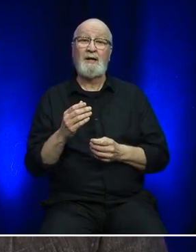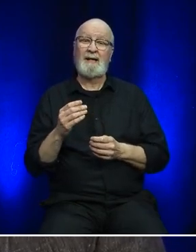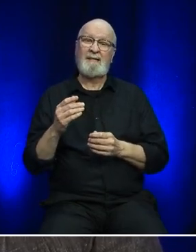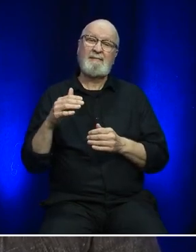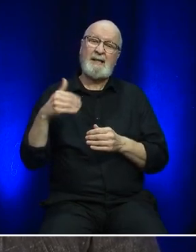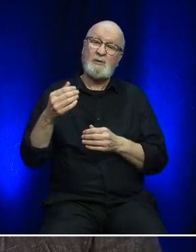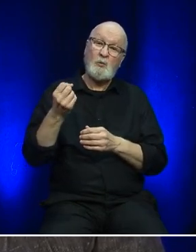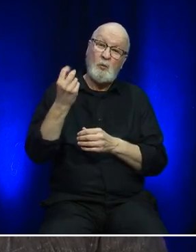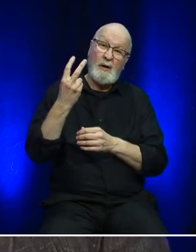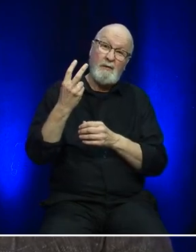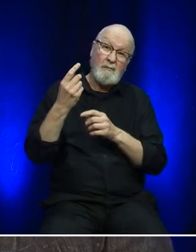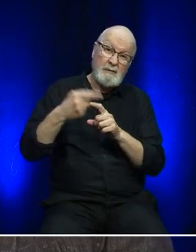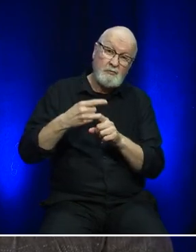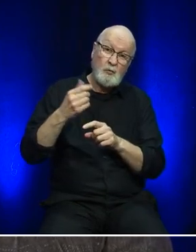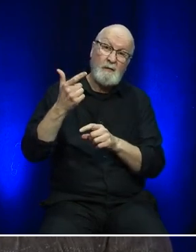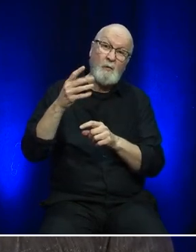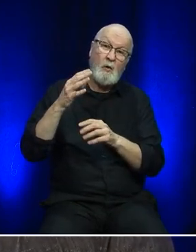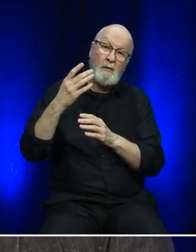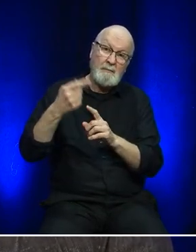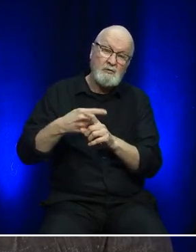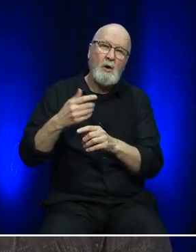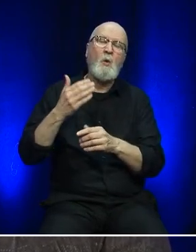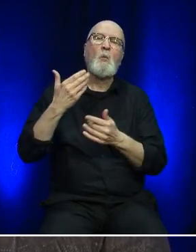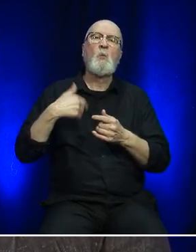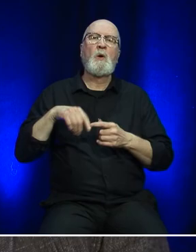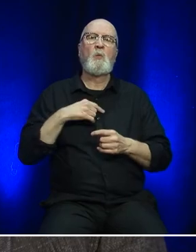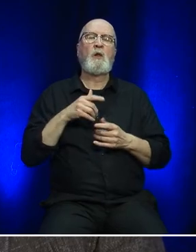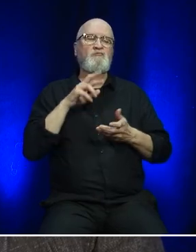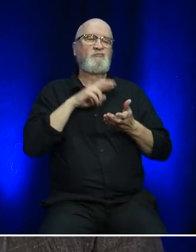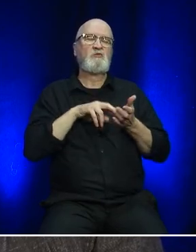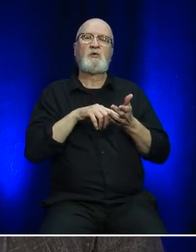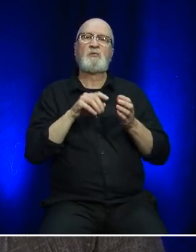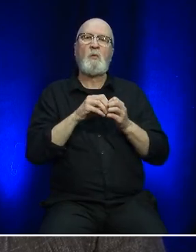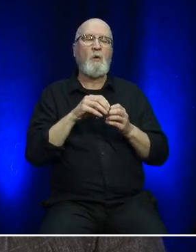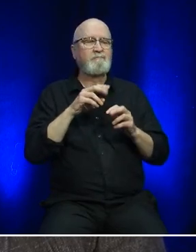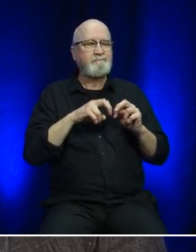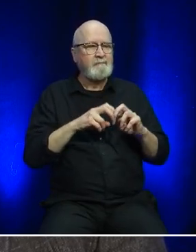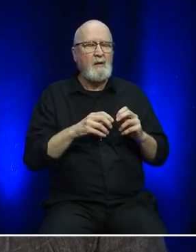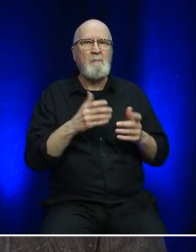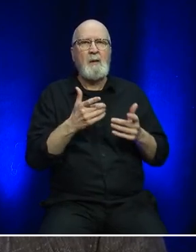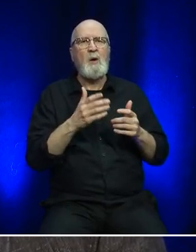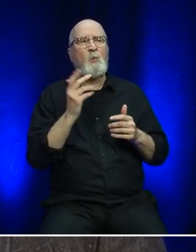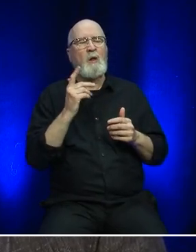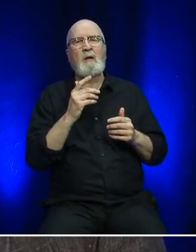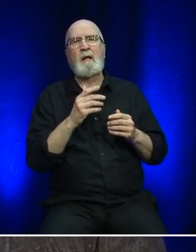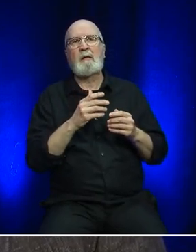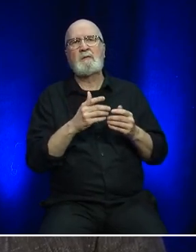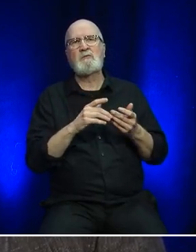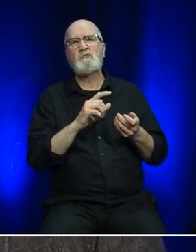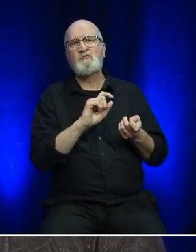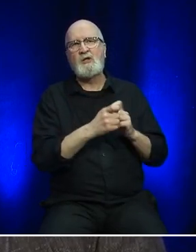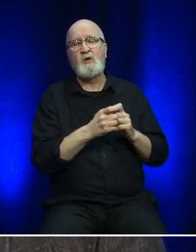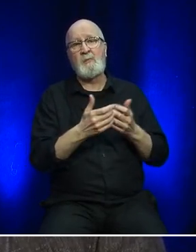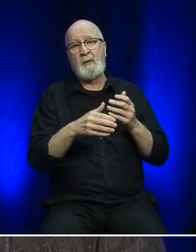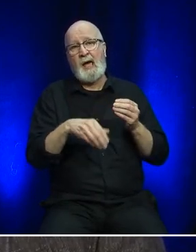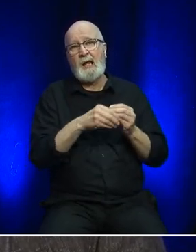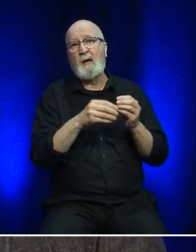12-24 months we are going to review our options and hopefully we will look at some type of solution going forward. It might be pods, it might be cabins or